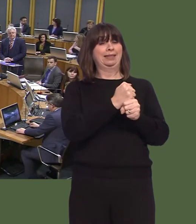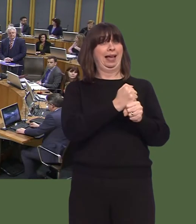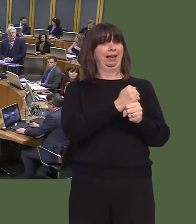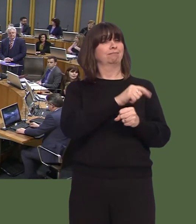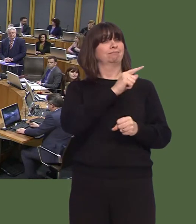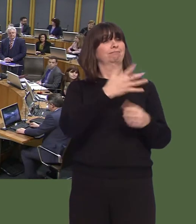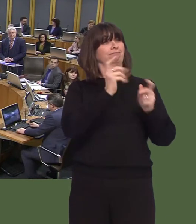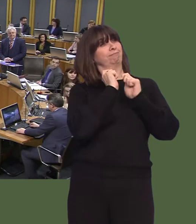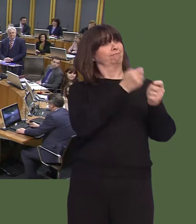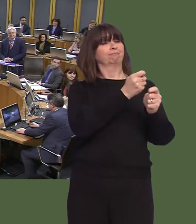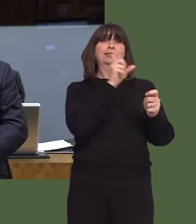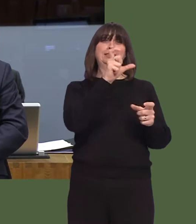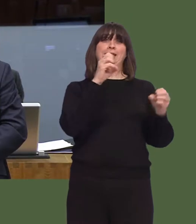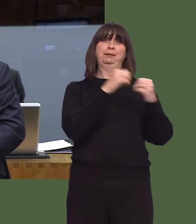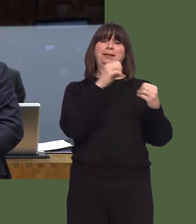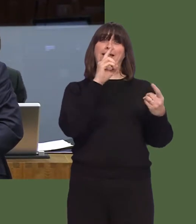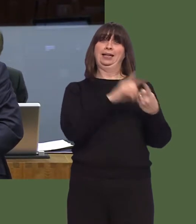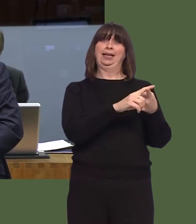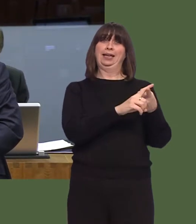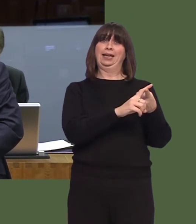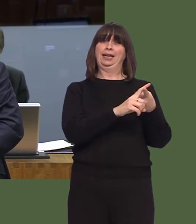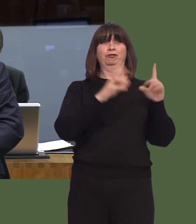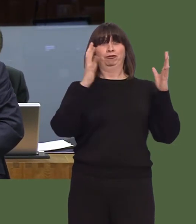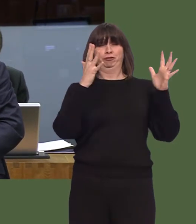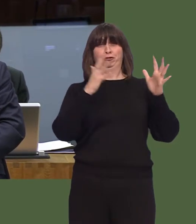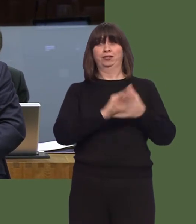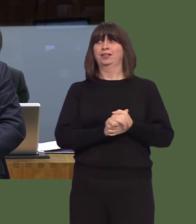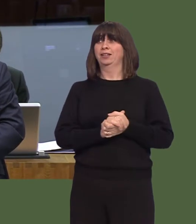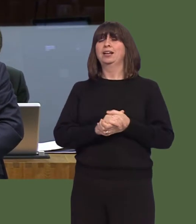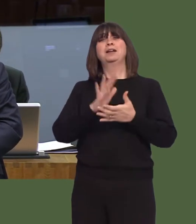honours listóa very worthy contribution to Welsh democracy that has been recognised by